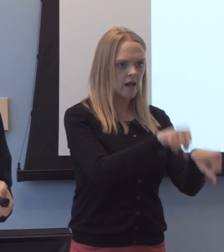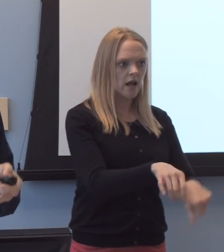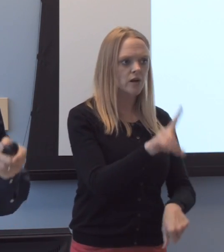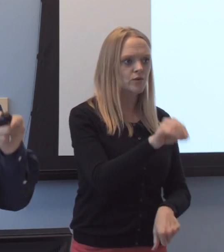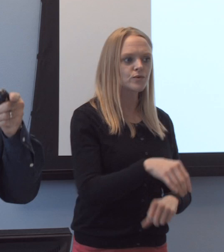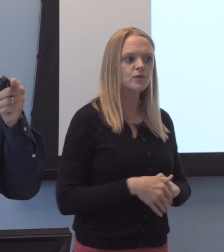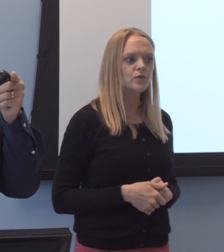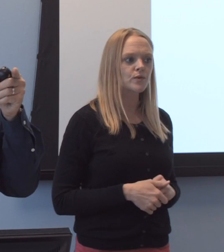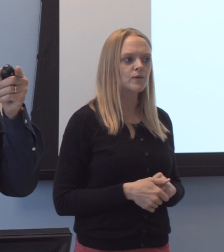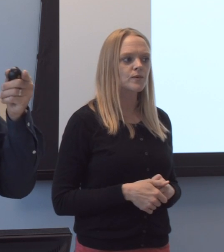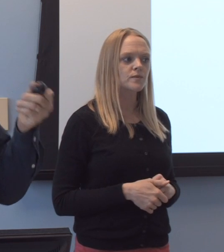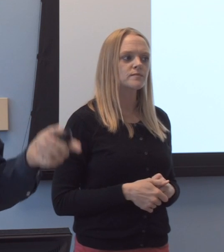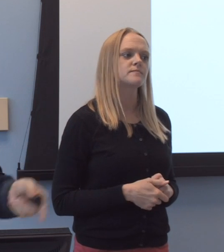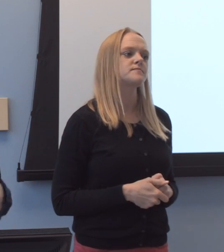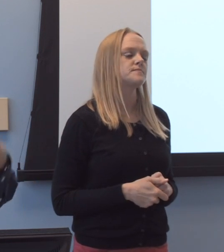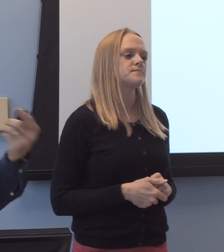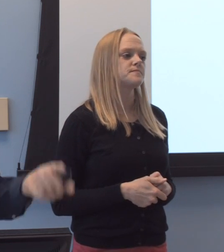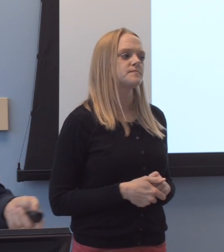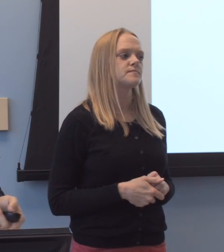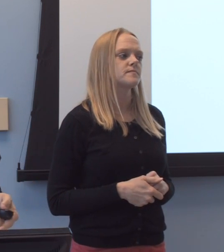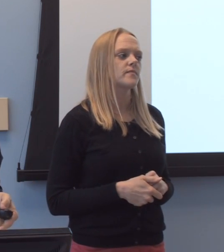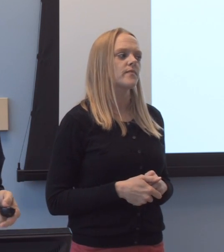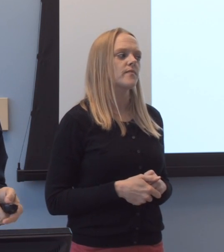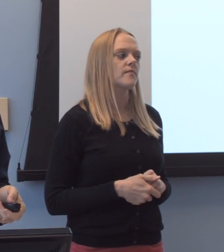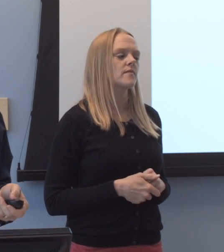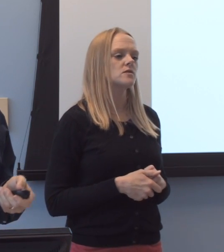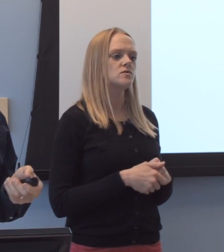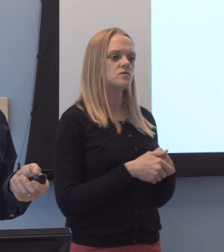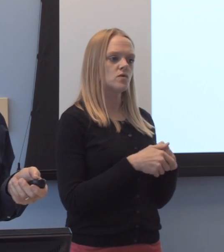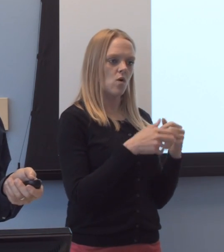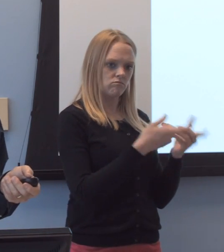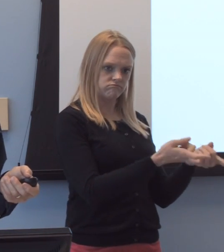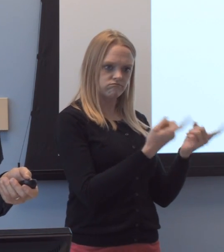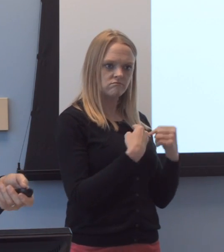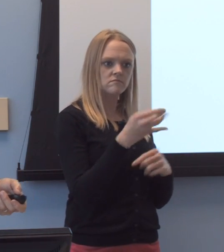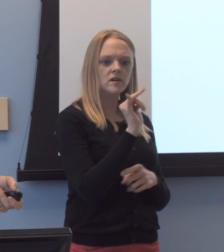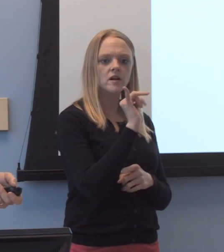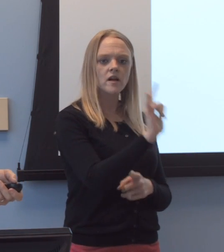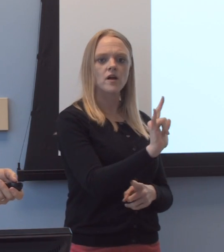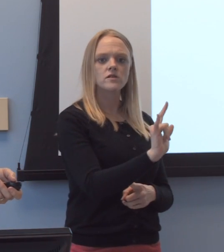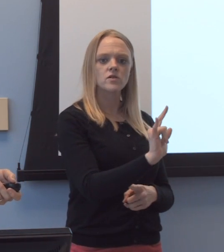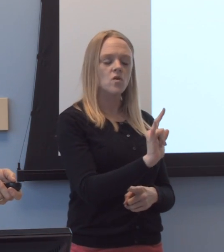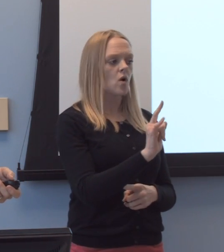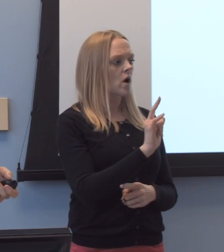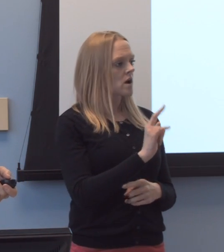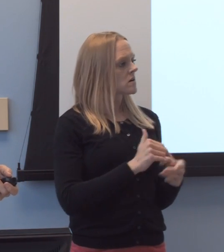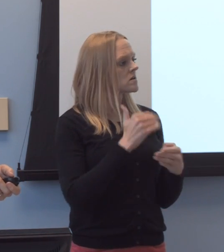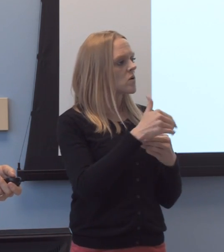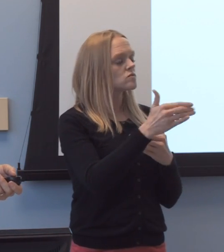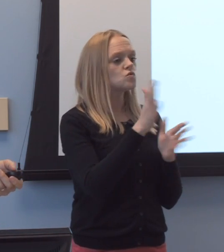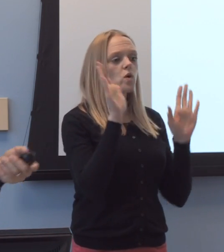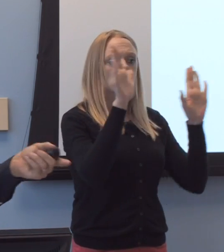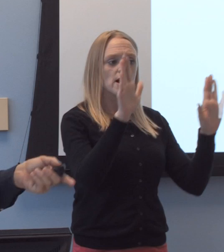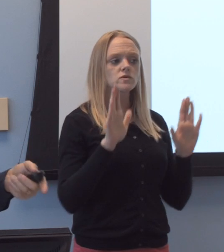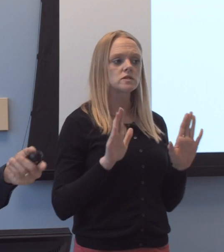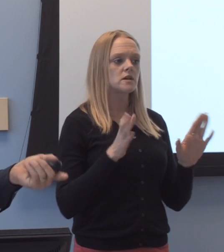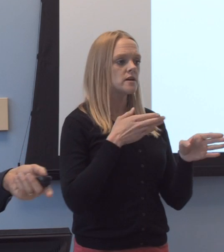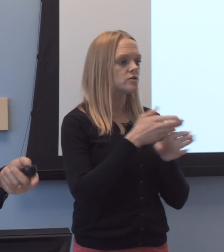And then, uh, th-th-th-and- and he enrolled at Illinois and went on to an outstanding career with ma-with, uh, eh, graduating bachelorette